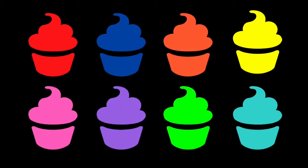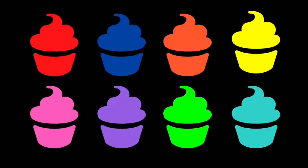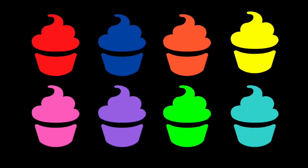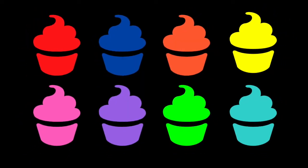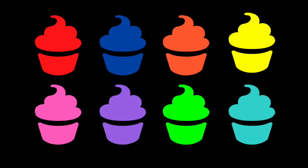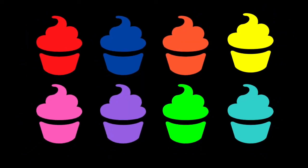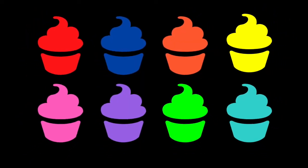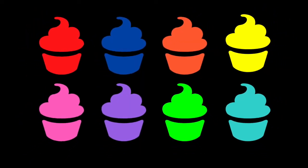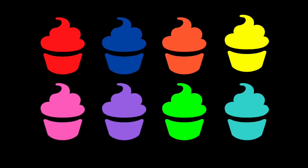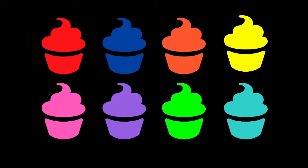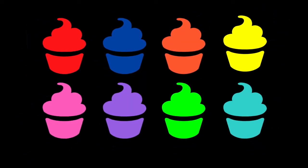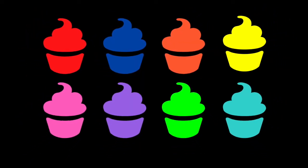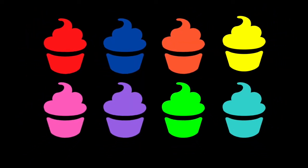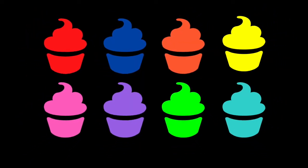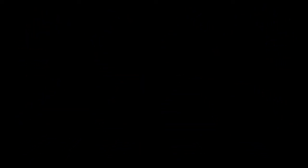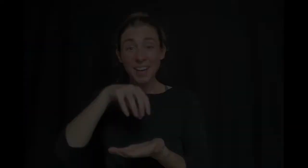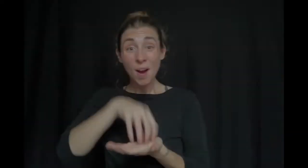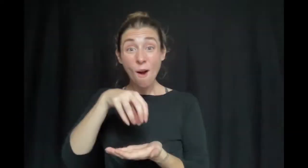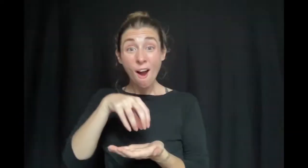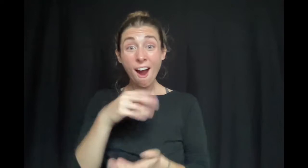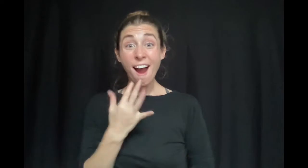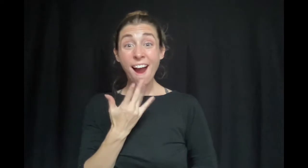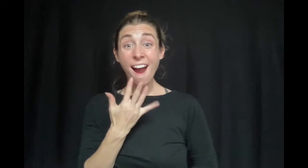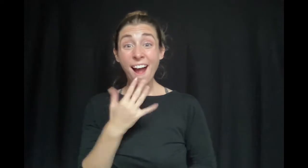hooray! The cupcake color song